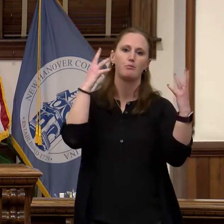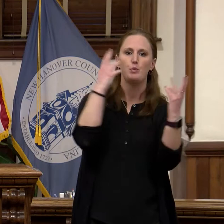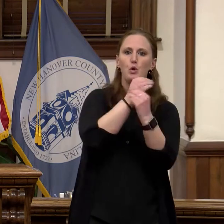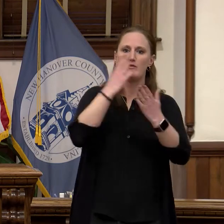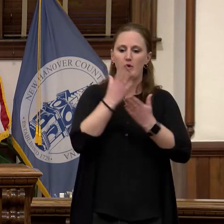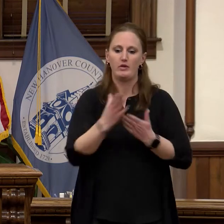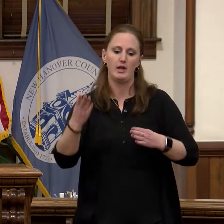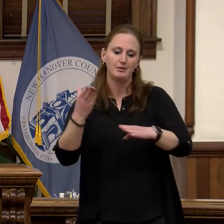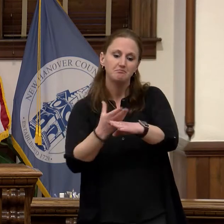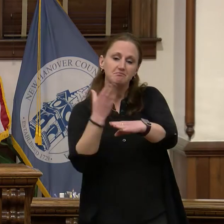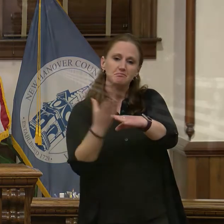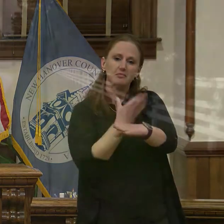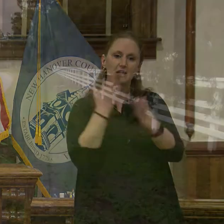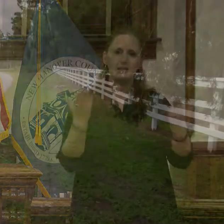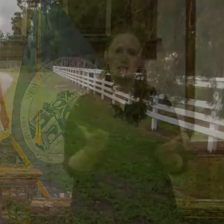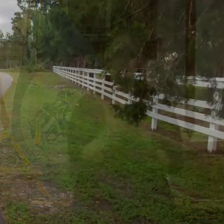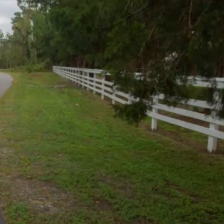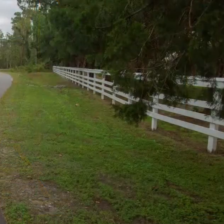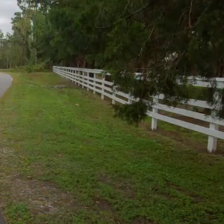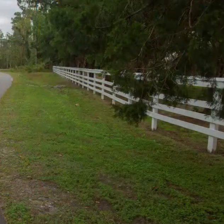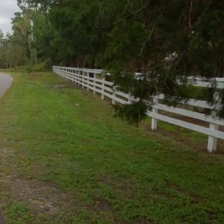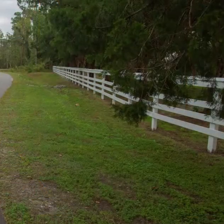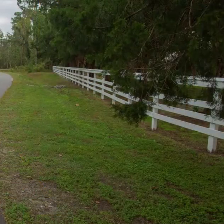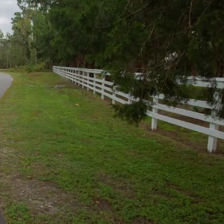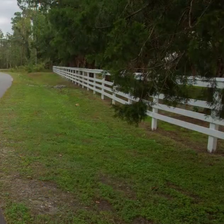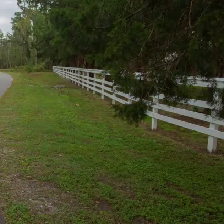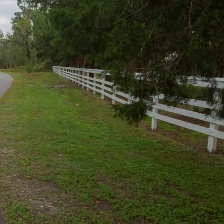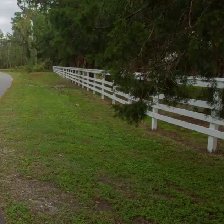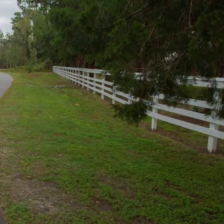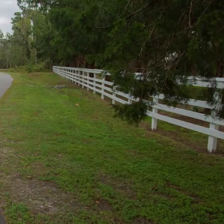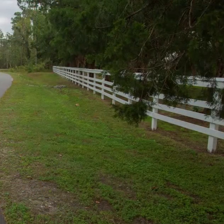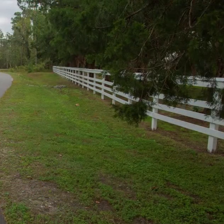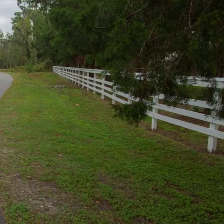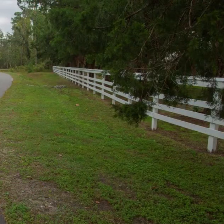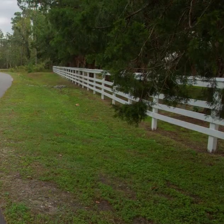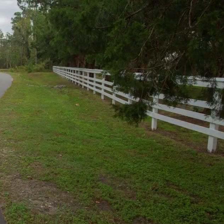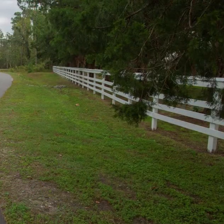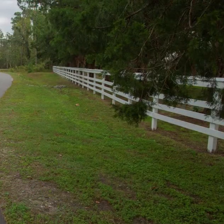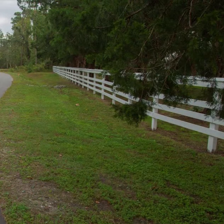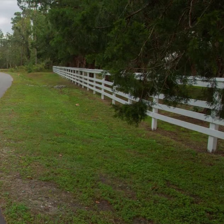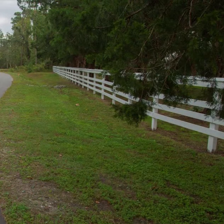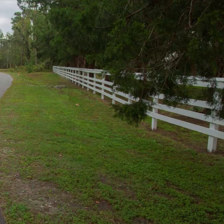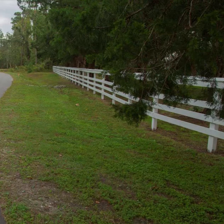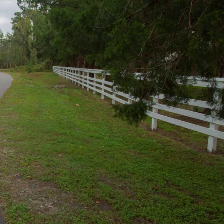our parks we also installed a multi-use trail along middle sound loop road for